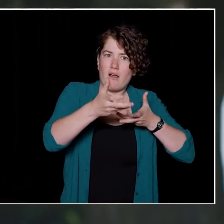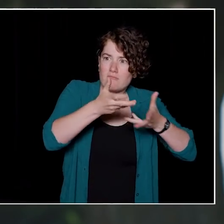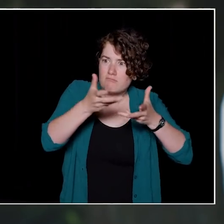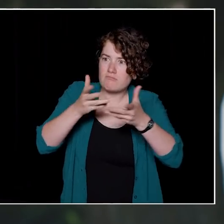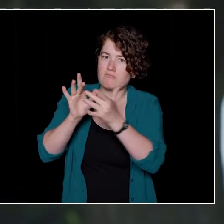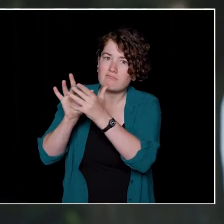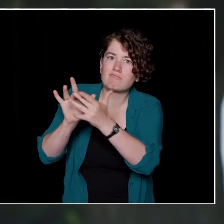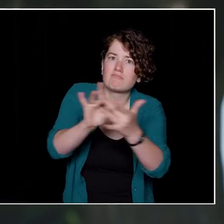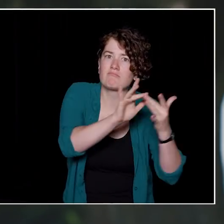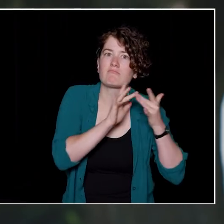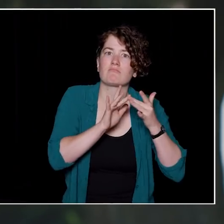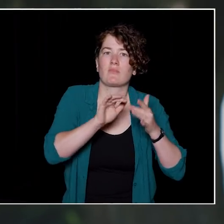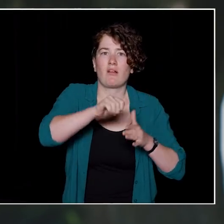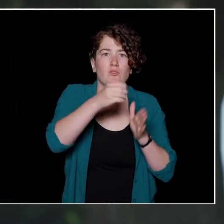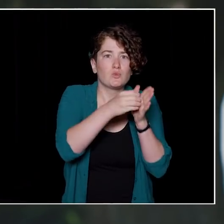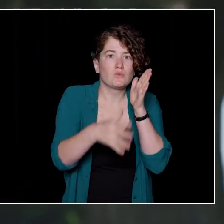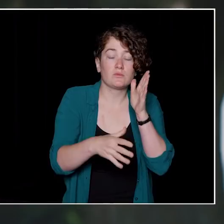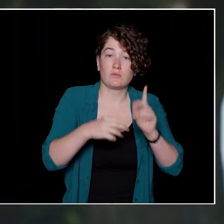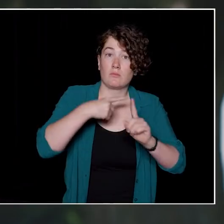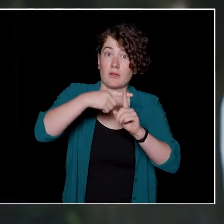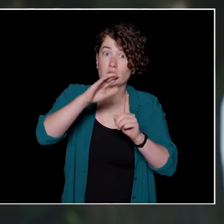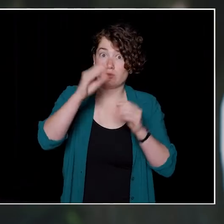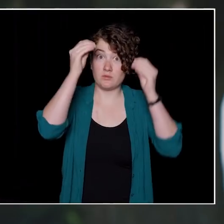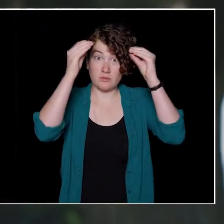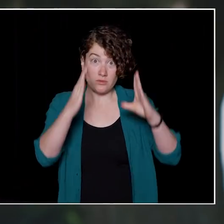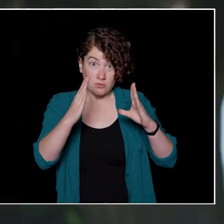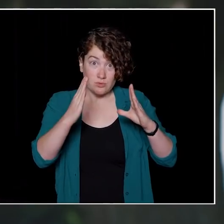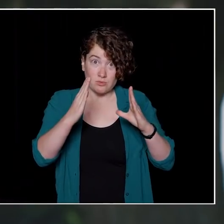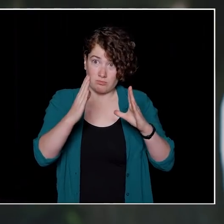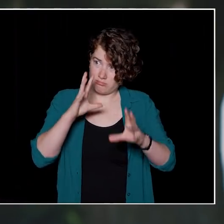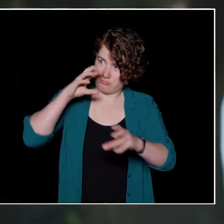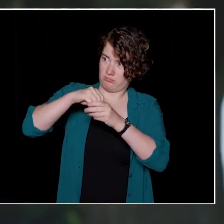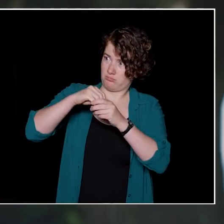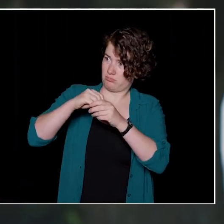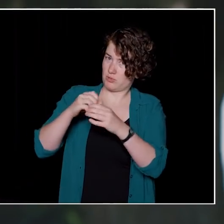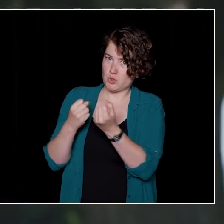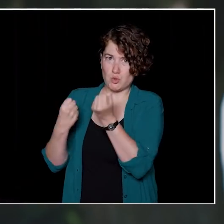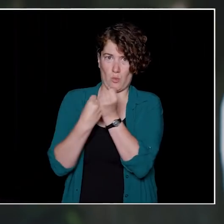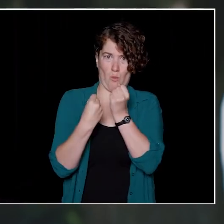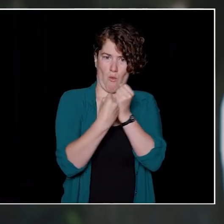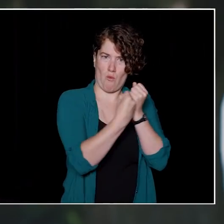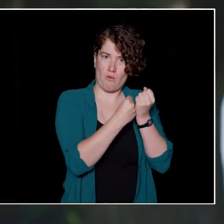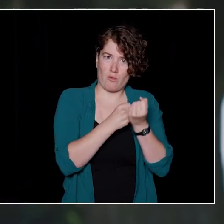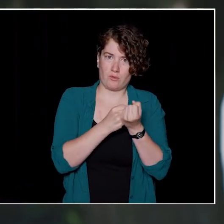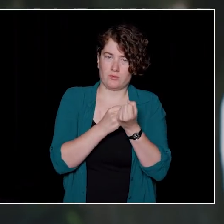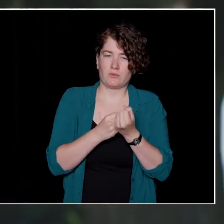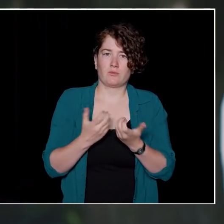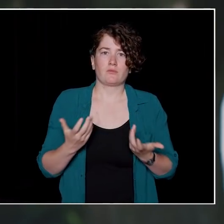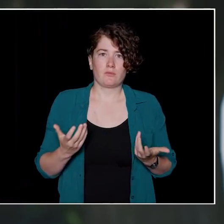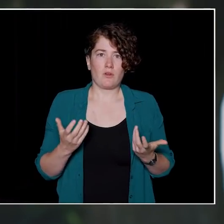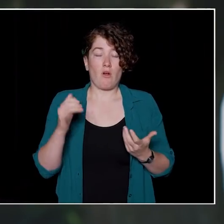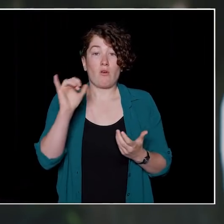Use them as a support network. Use your professors as a support network and take advantage of some of the incentives